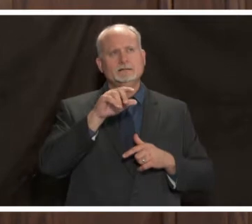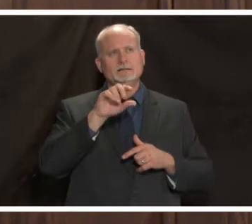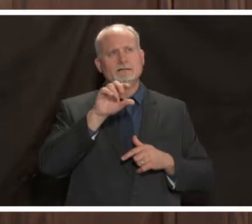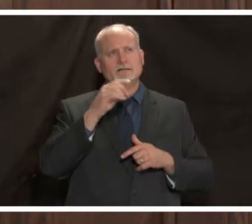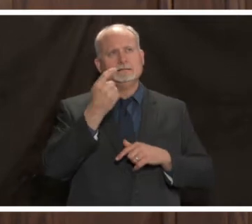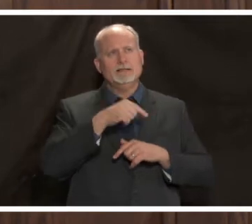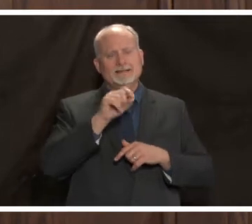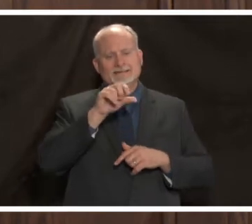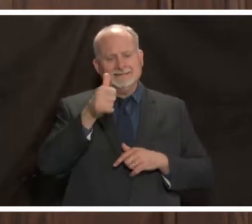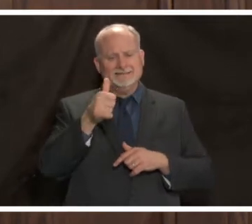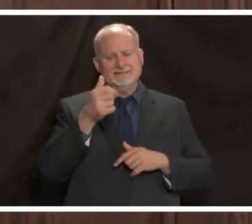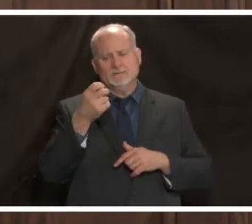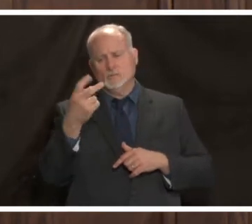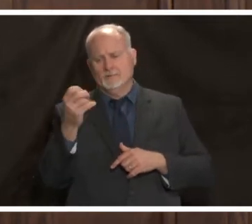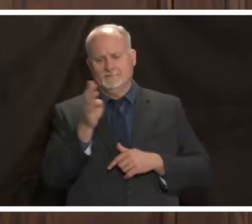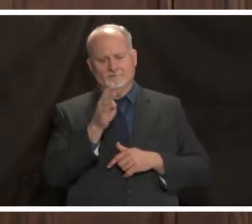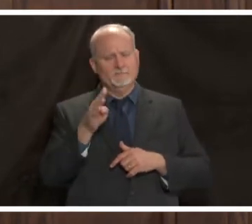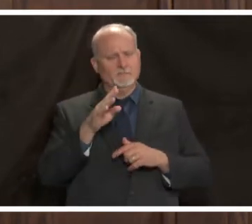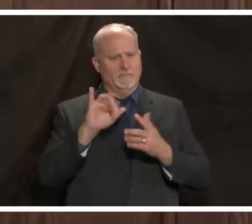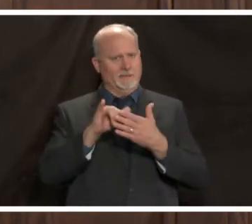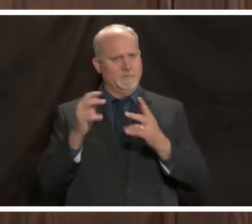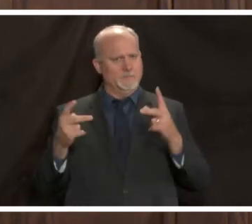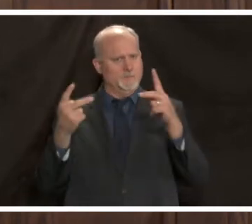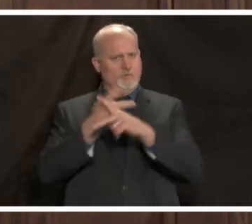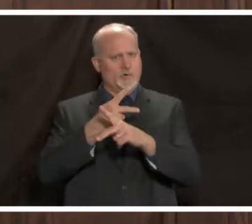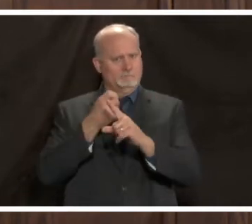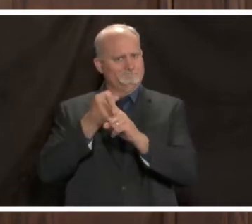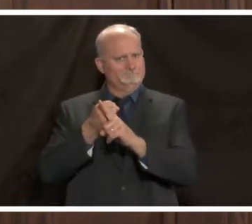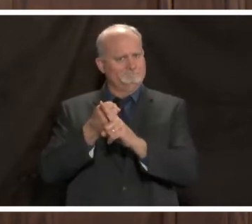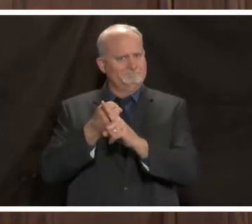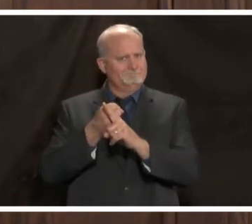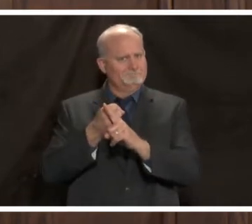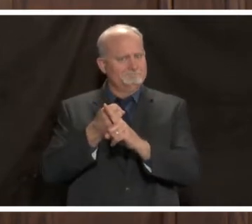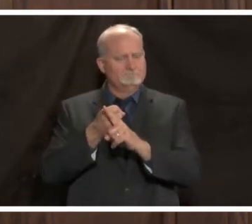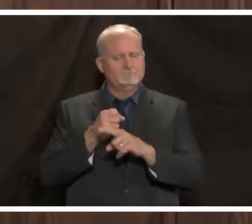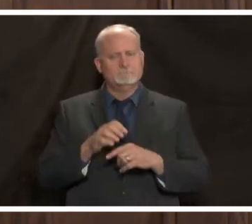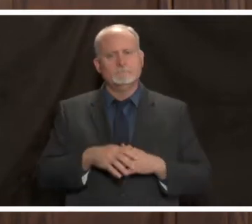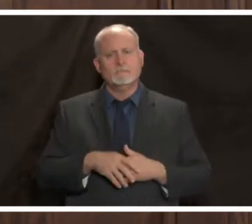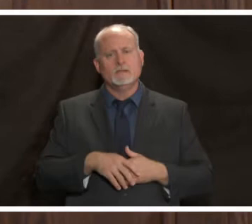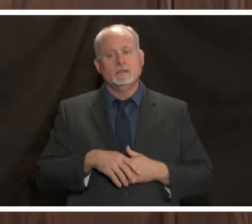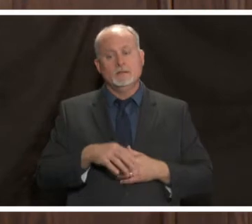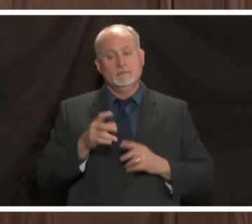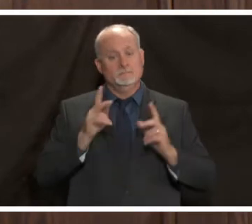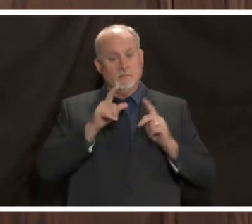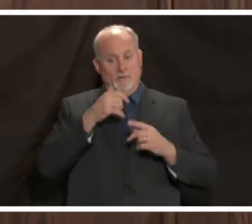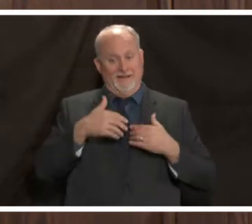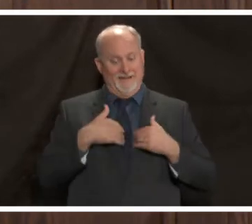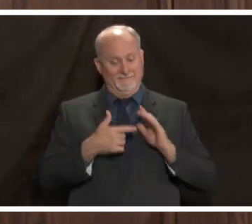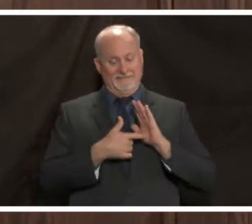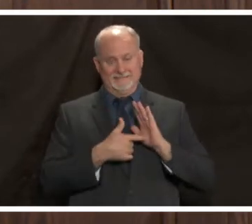at its worst so the thing that we're doing for people that have the symptoms especially of flu